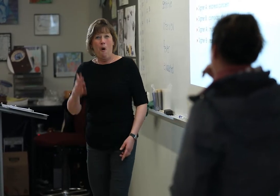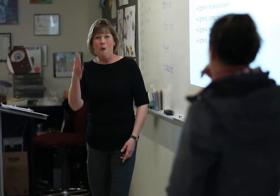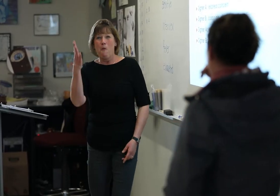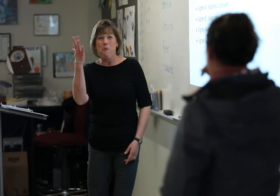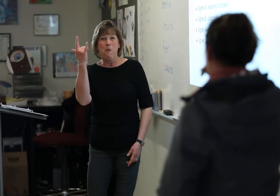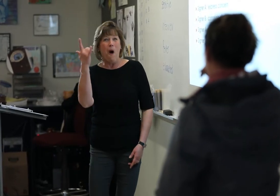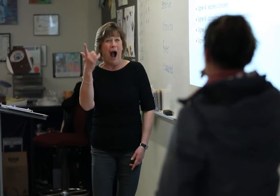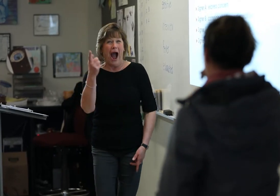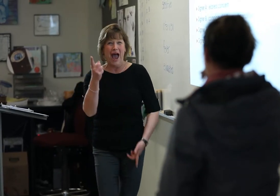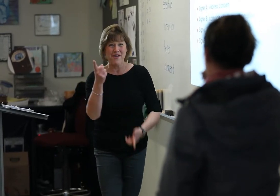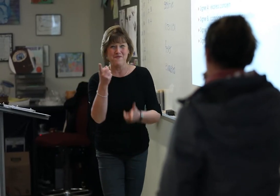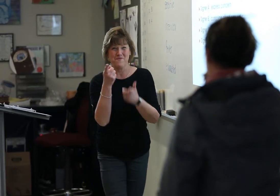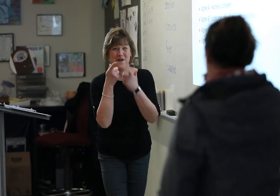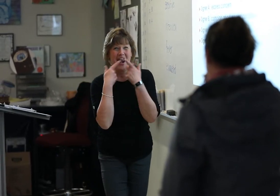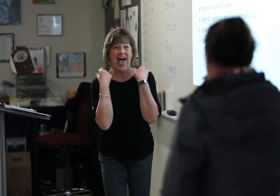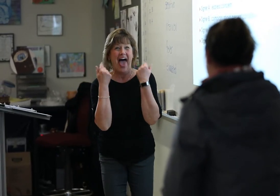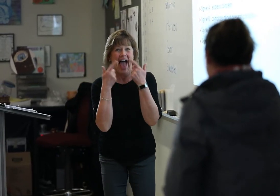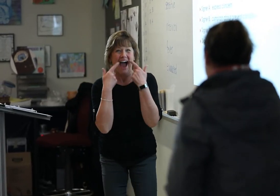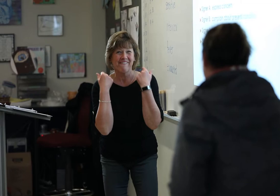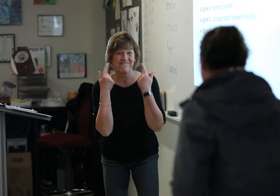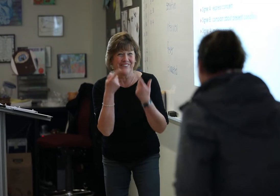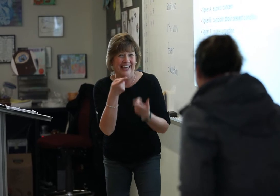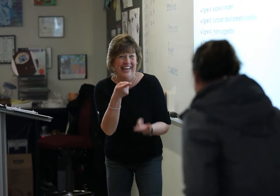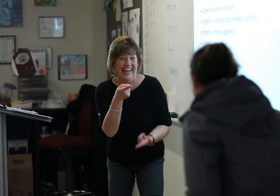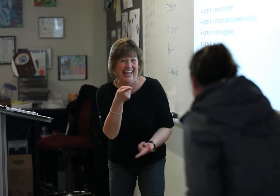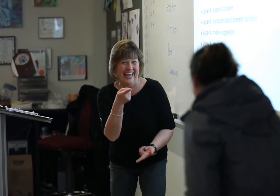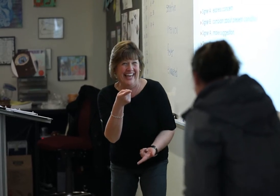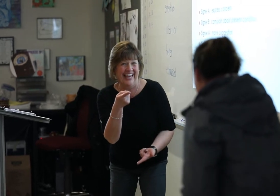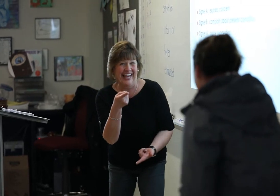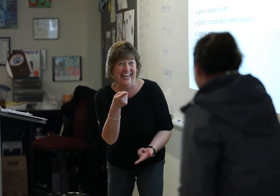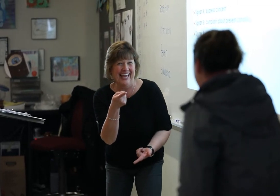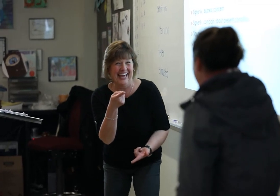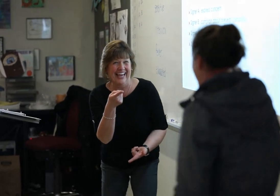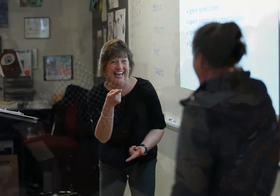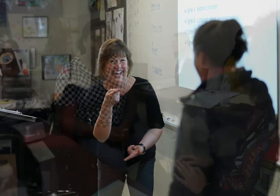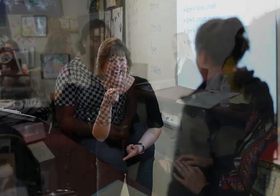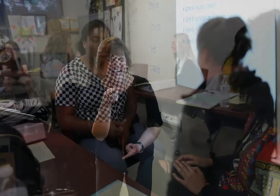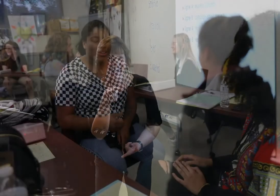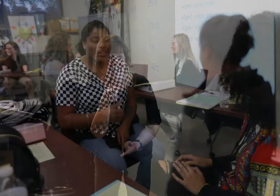them with that positive feeling of a deaf person. The fact that deafness is